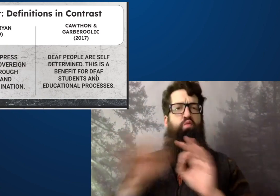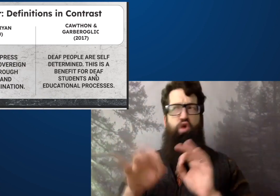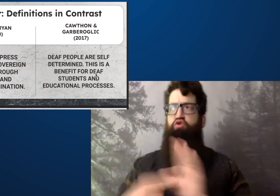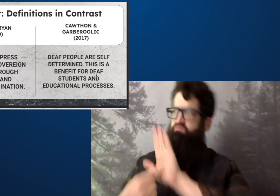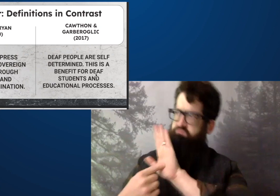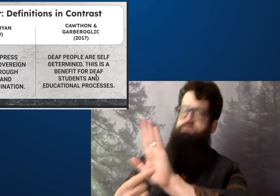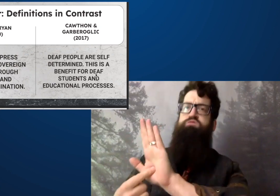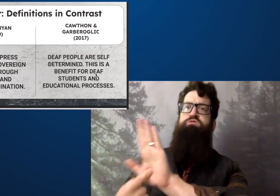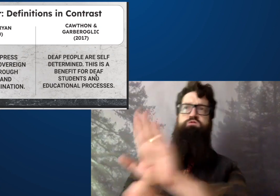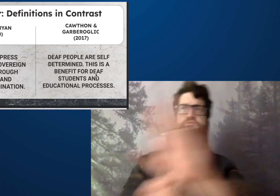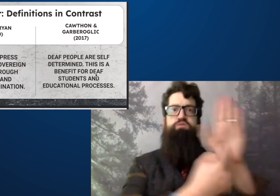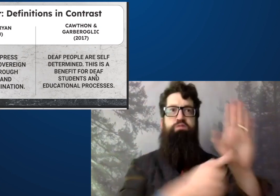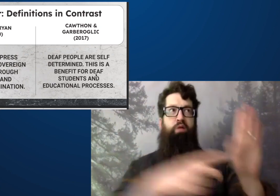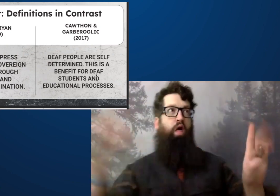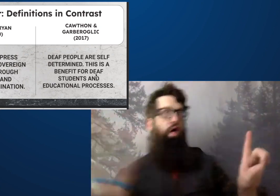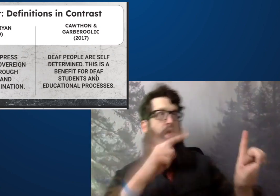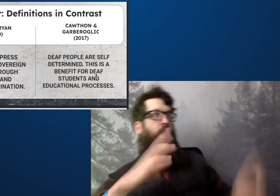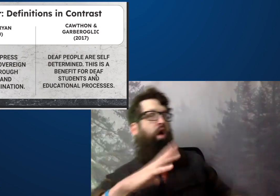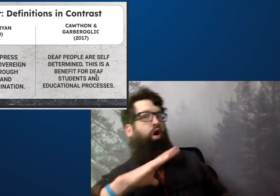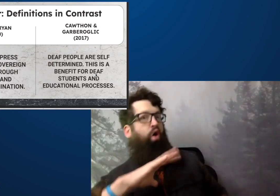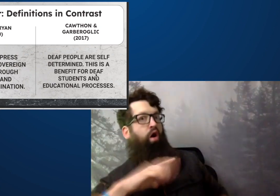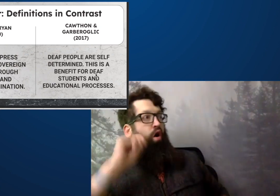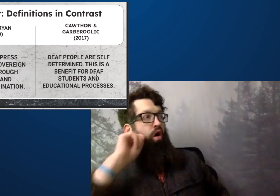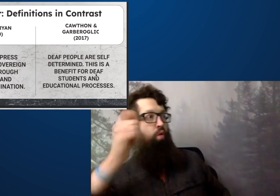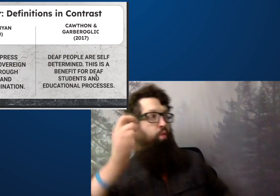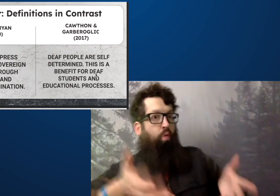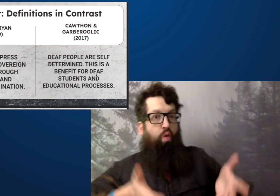that are proud of the language that they have and they can demonstrate to show